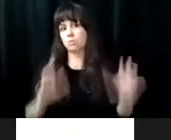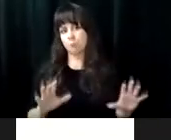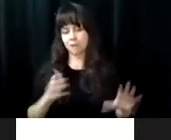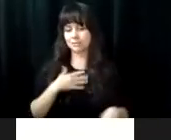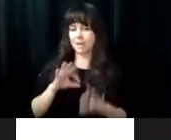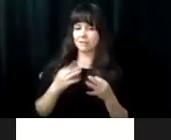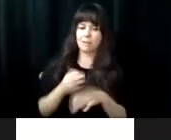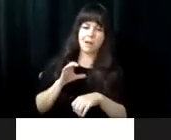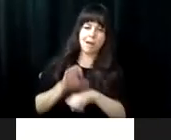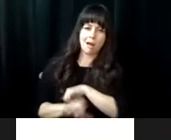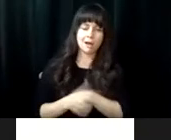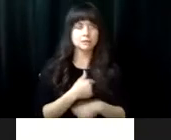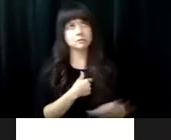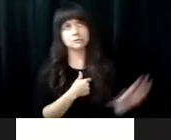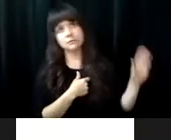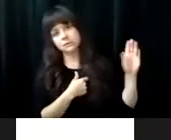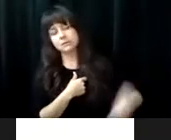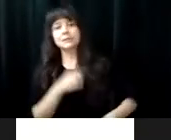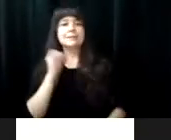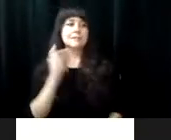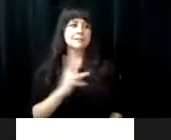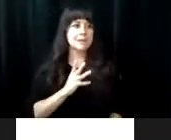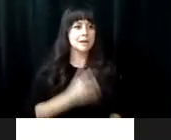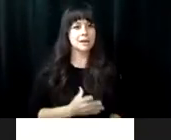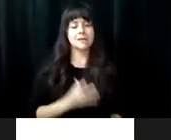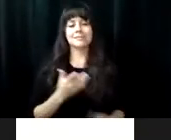When I came to the center, I did not want to be there